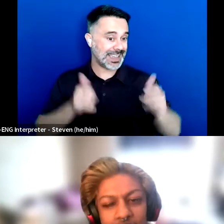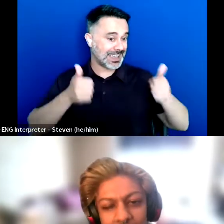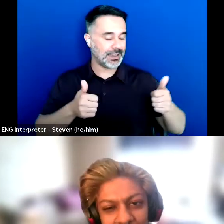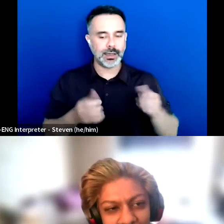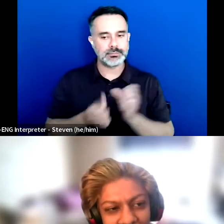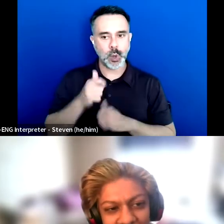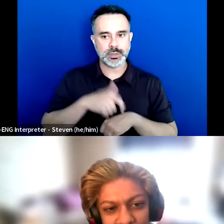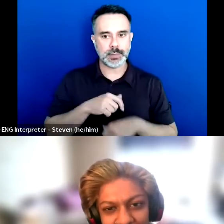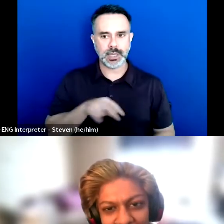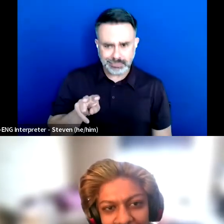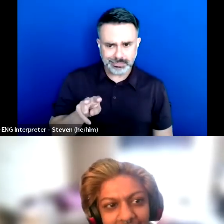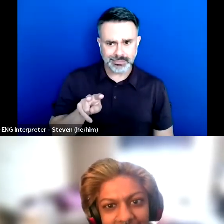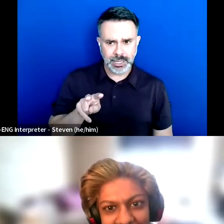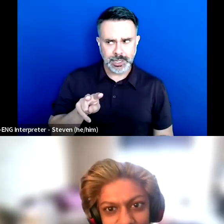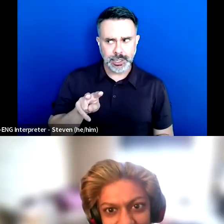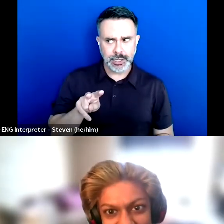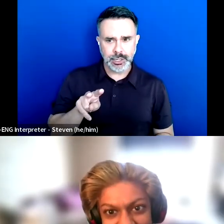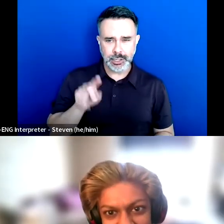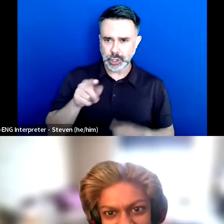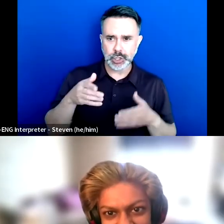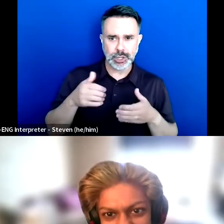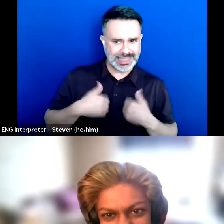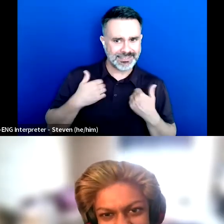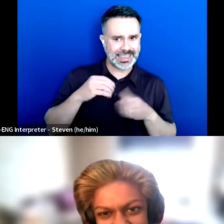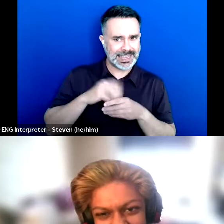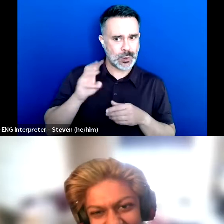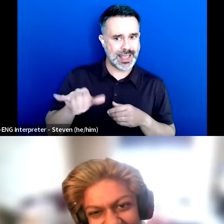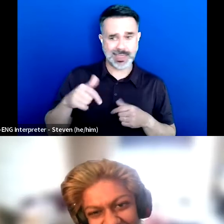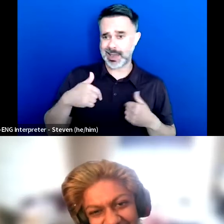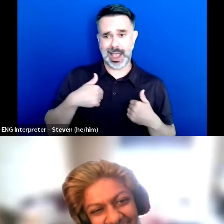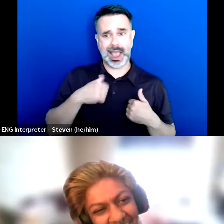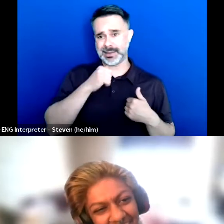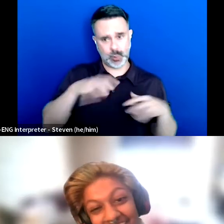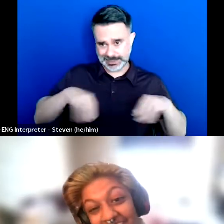you're living your life in a way that's unacceptable to me [chuckle]. So it's not so inspiring to them.